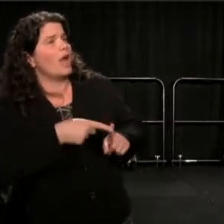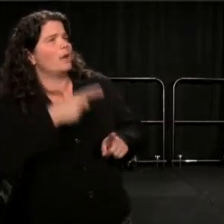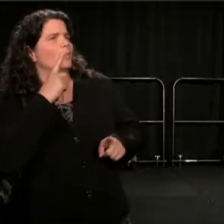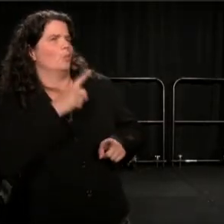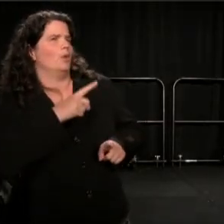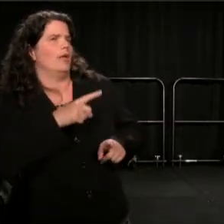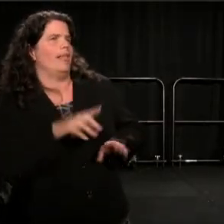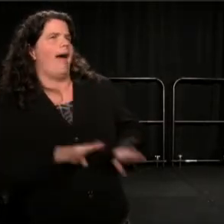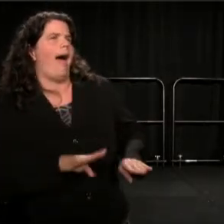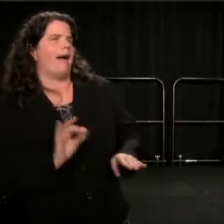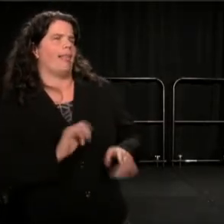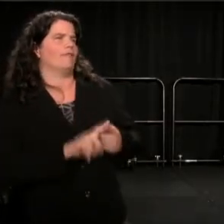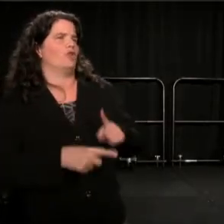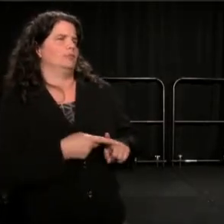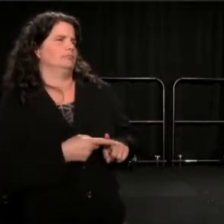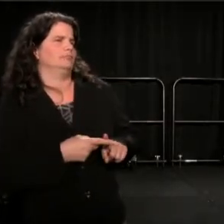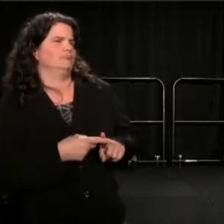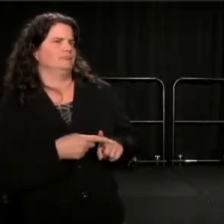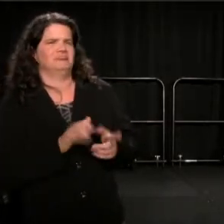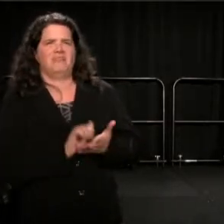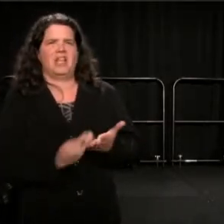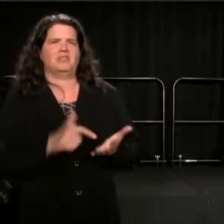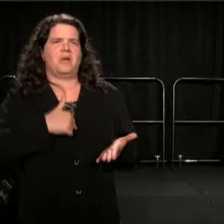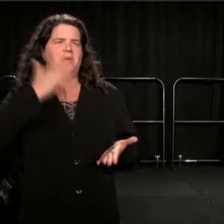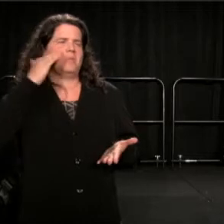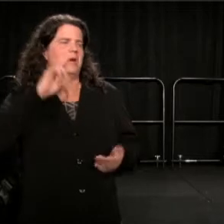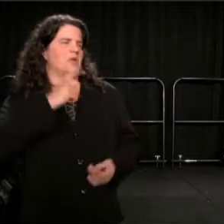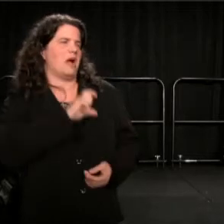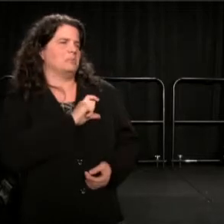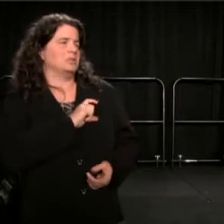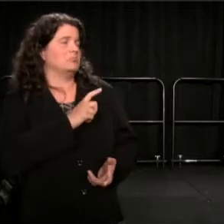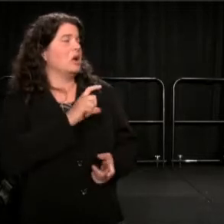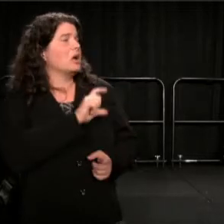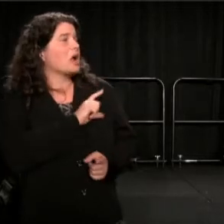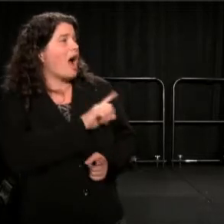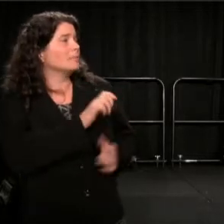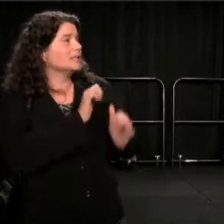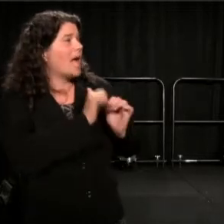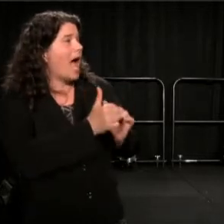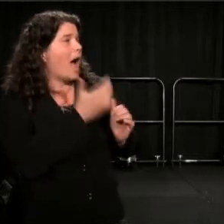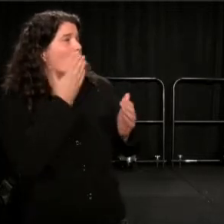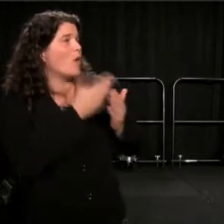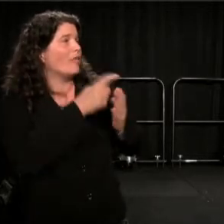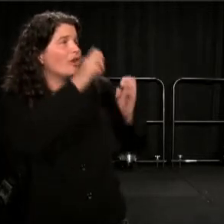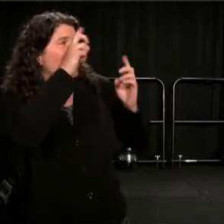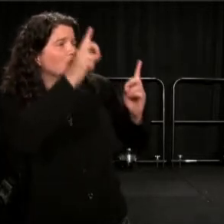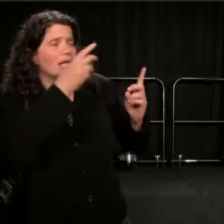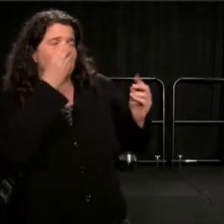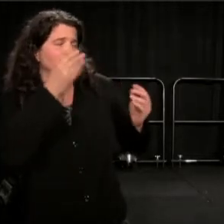And I don't care about how well the cops is educated, I know what their role is, in my life. And I will not accept it.